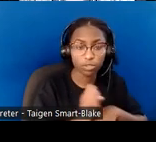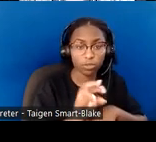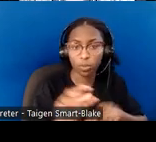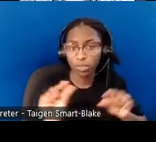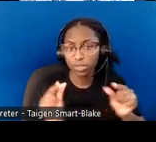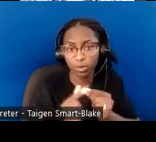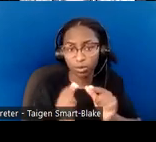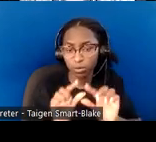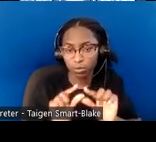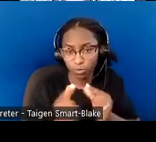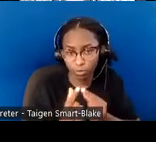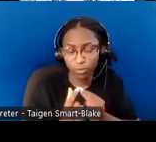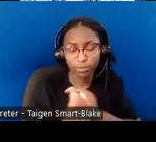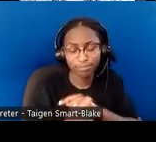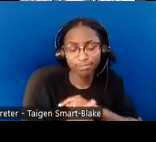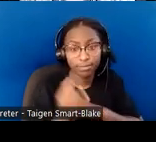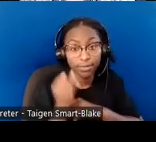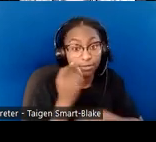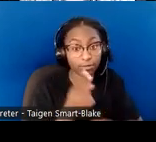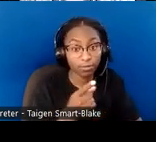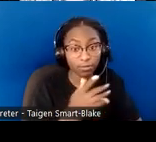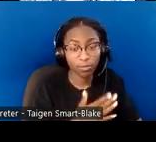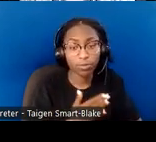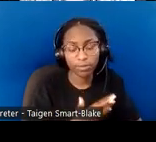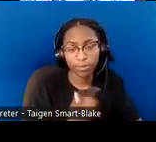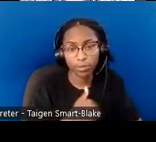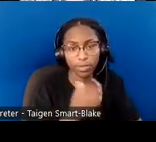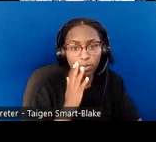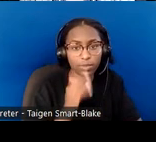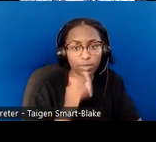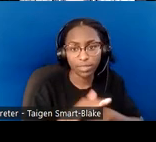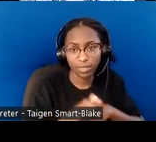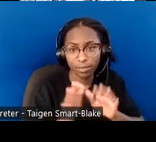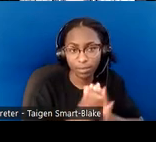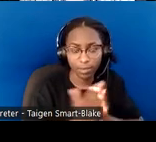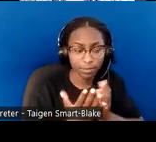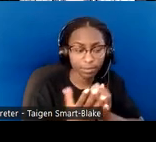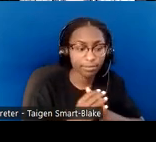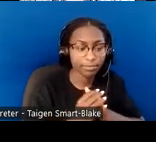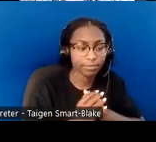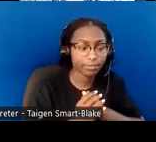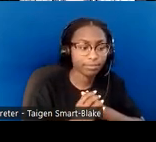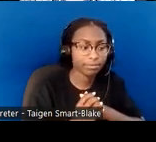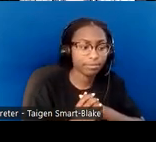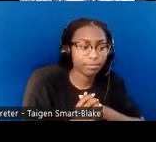If you're willing to do that, we will send you a book. We'd love to have you do that in whatever way works for you.